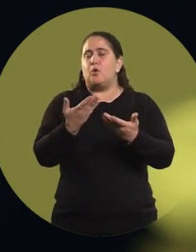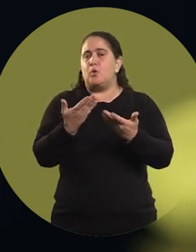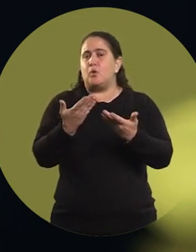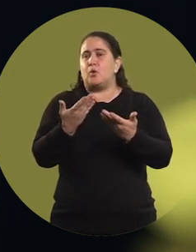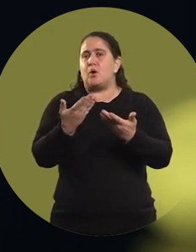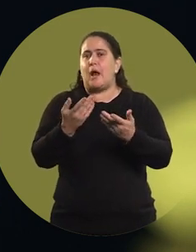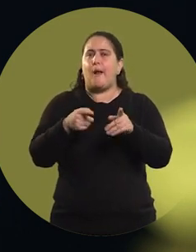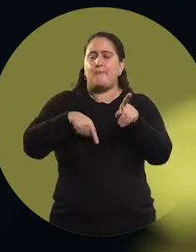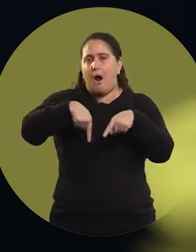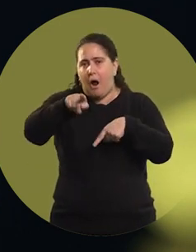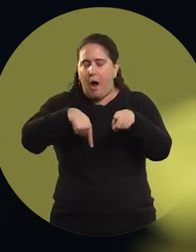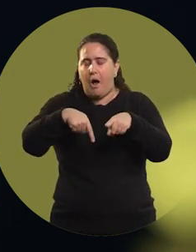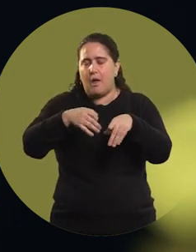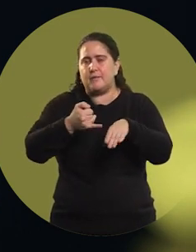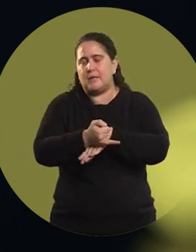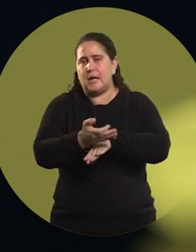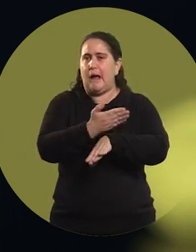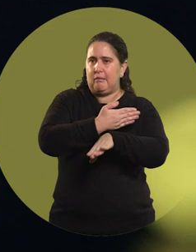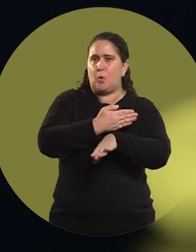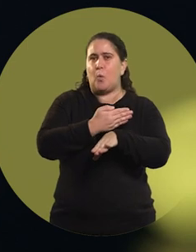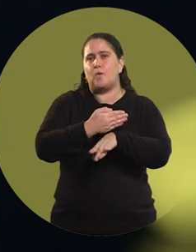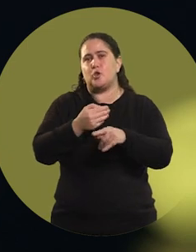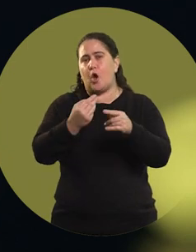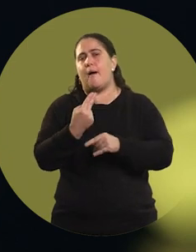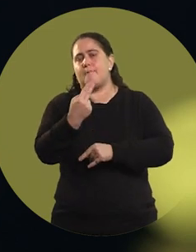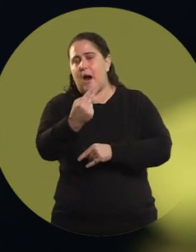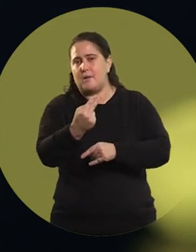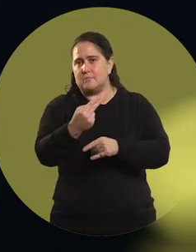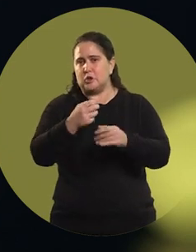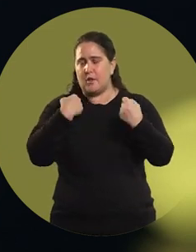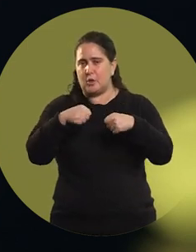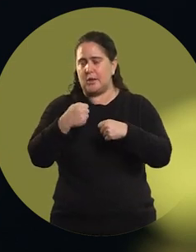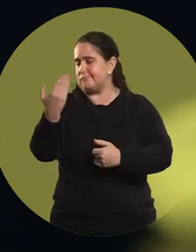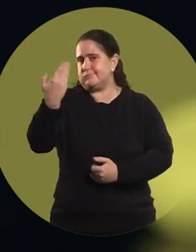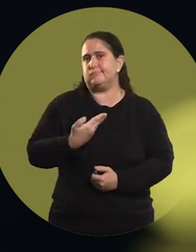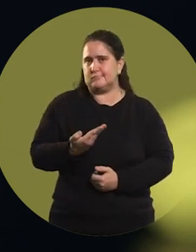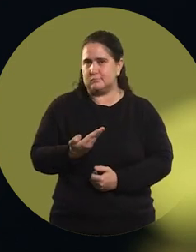a mishandled bureaucratic procedure in the issuance of sports licenses, so they sanctioned me,